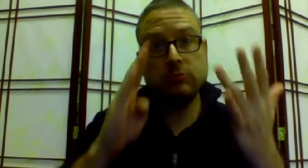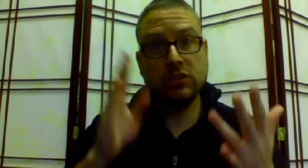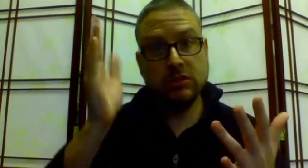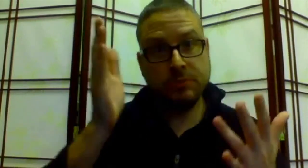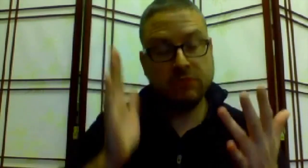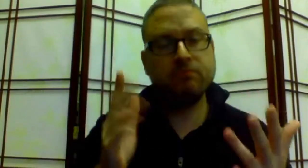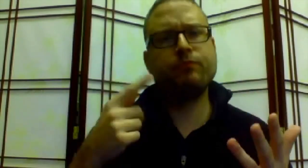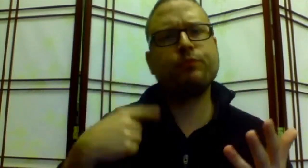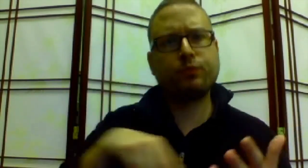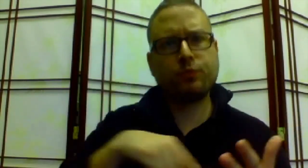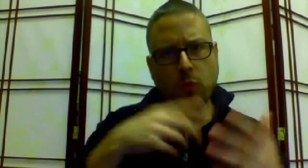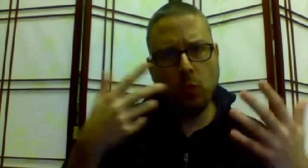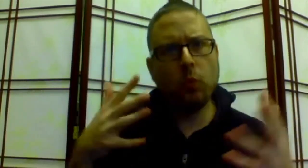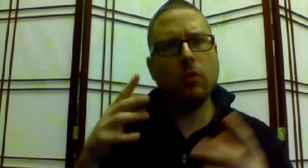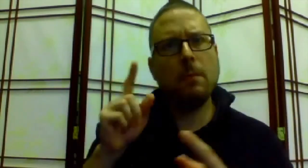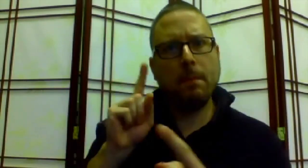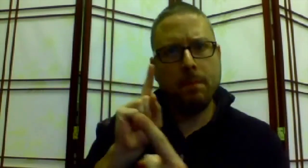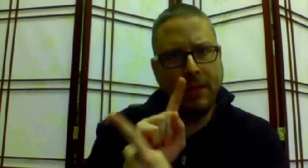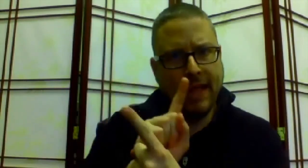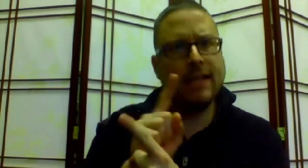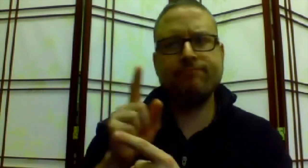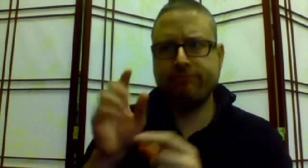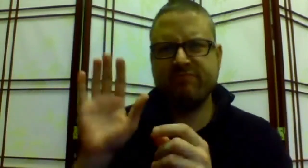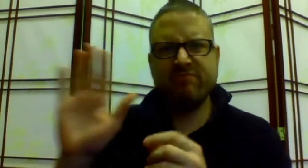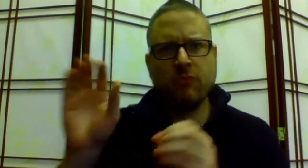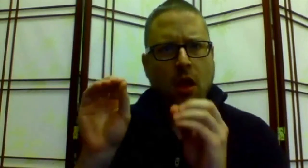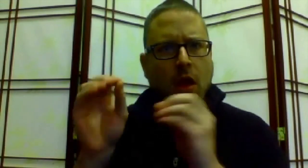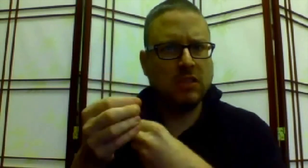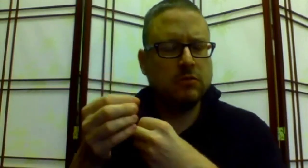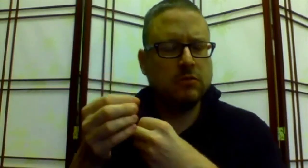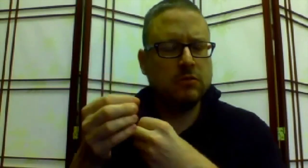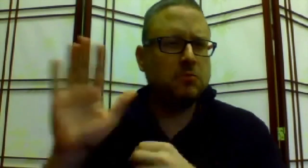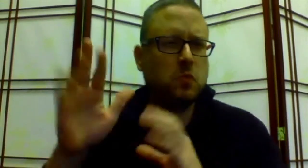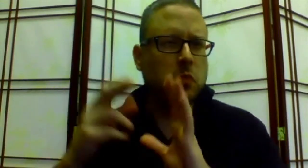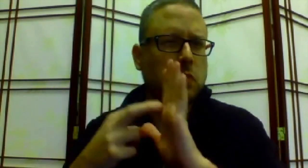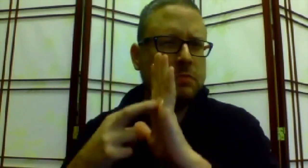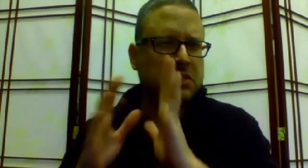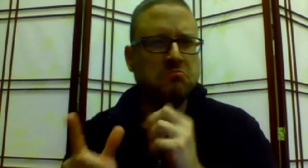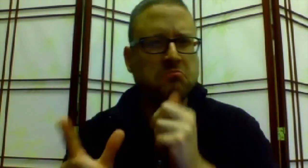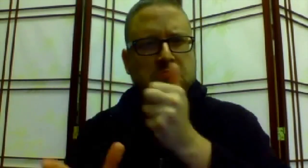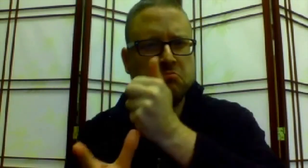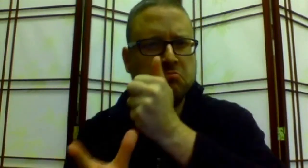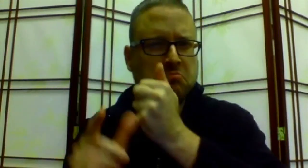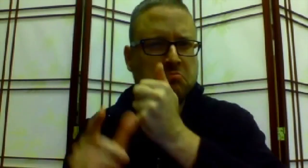We met with the assistant for the House Speaker,